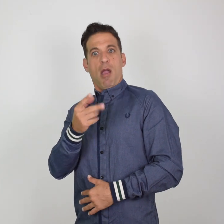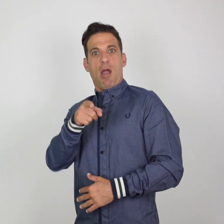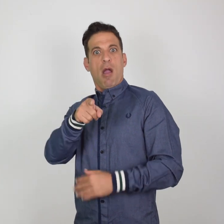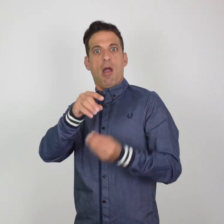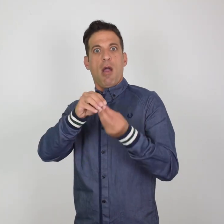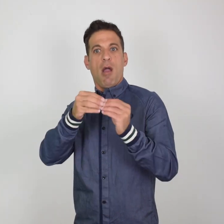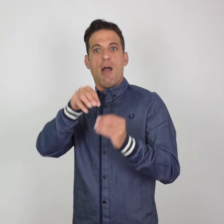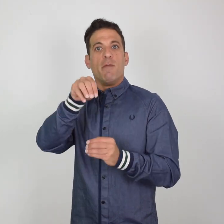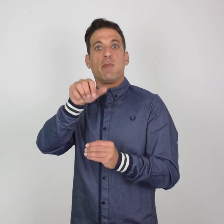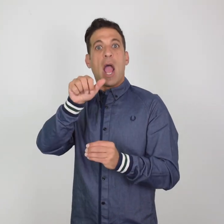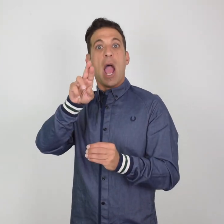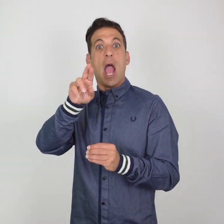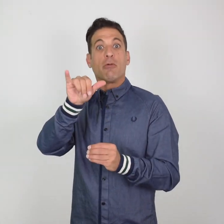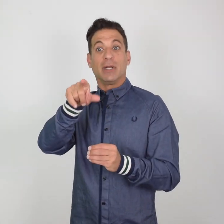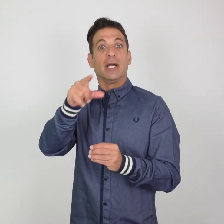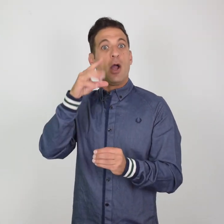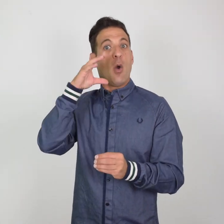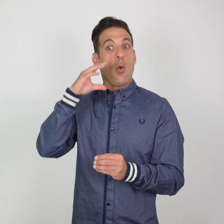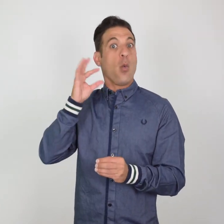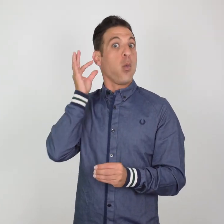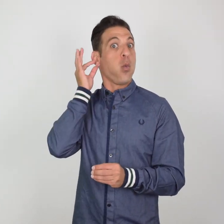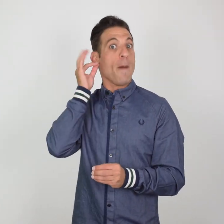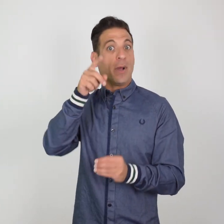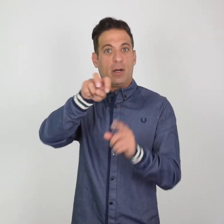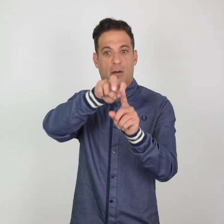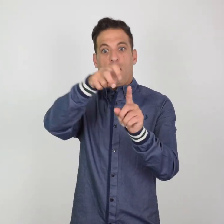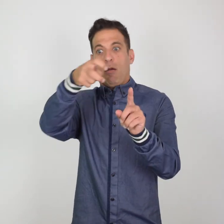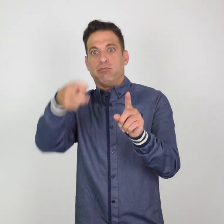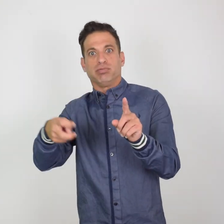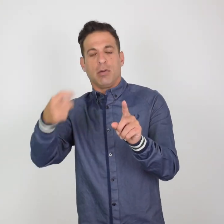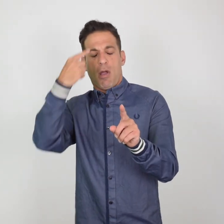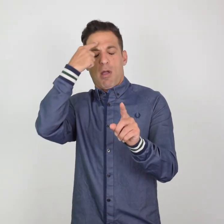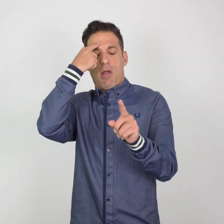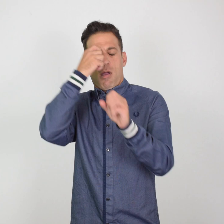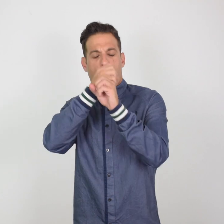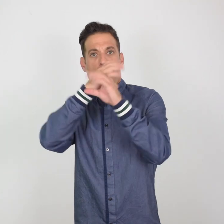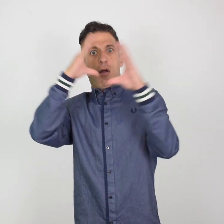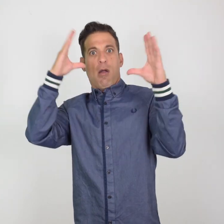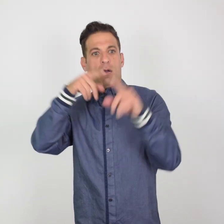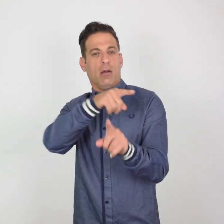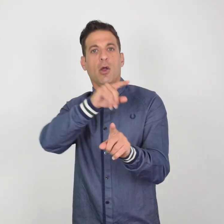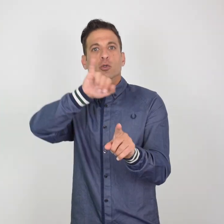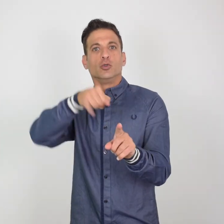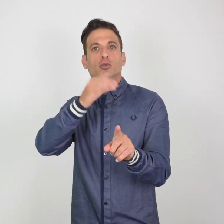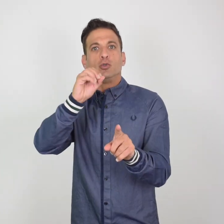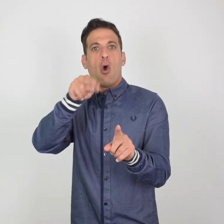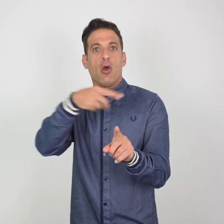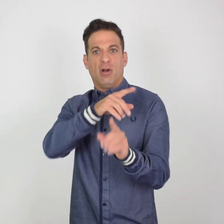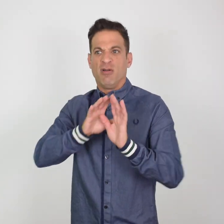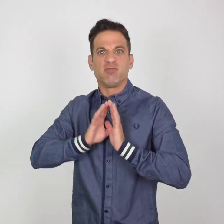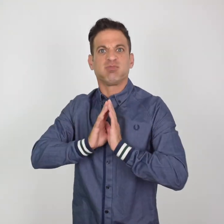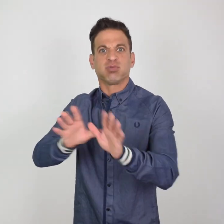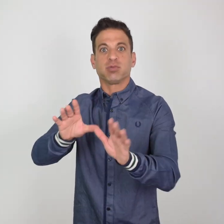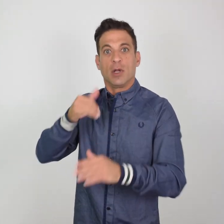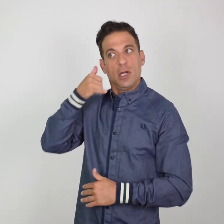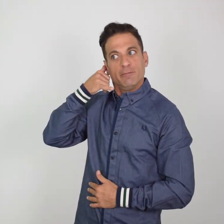after she saw Mary falling on the ground, and had assumed John